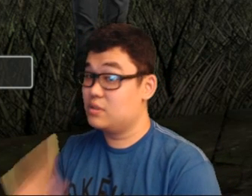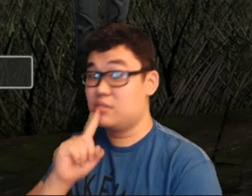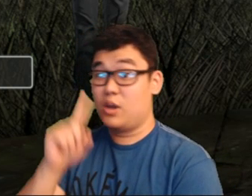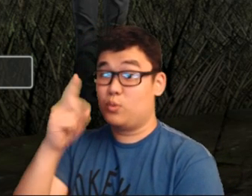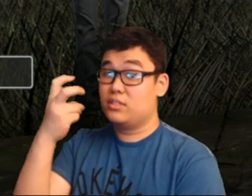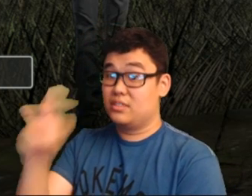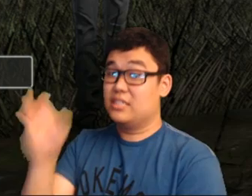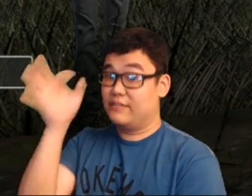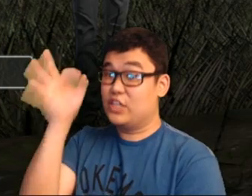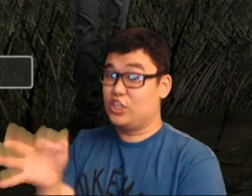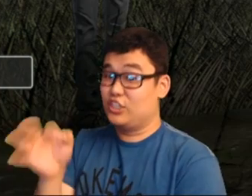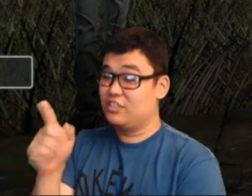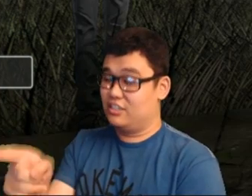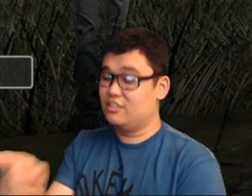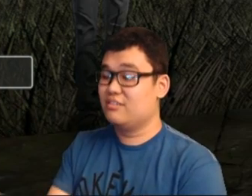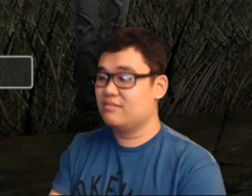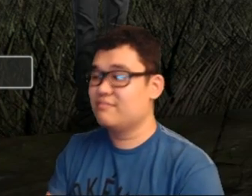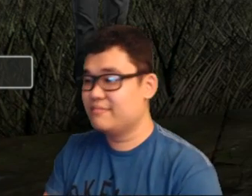That decision was really, really difficult.